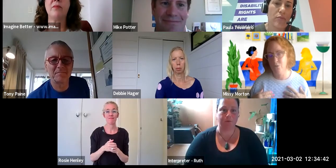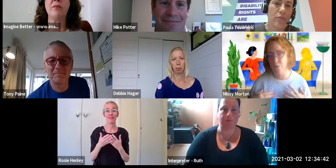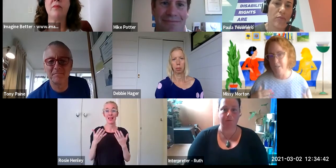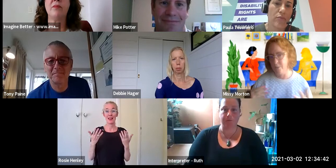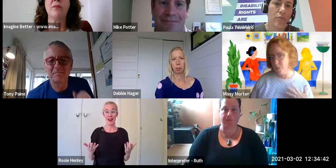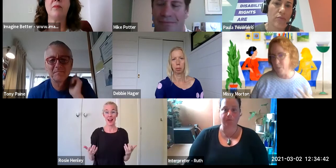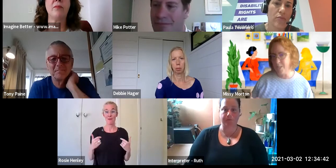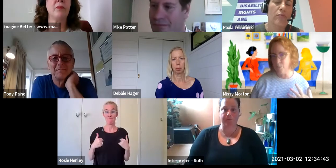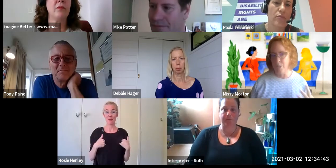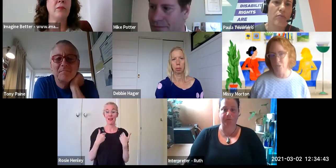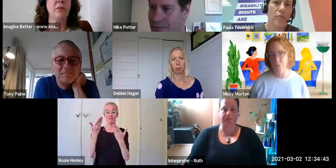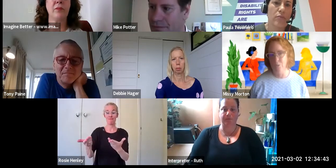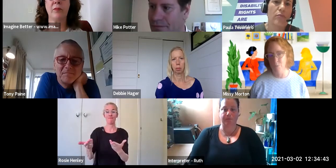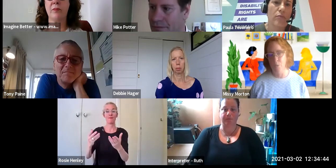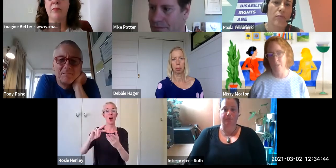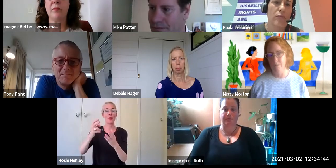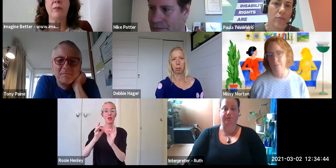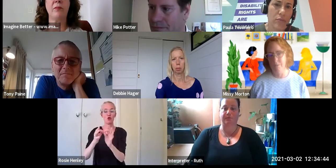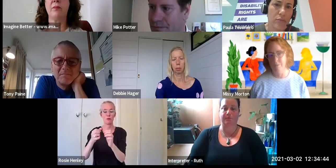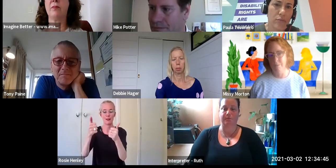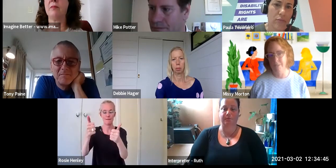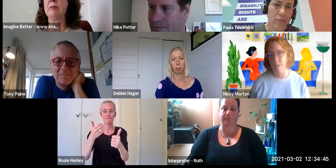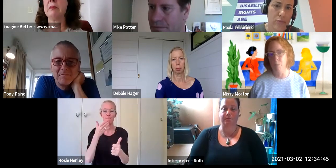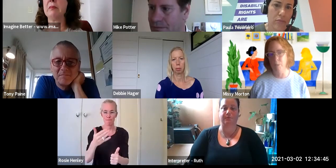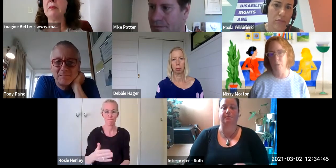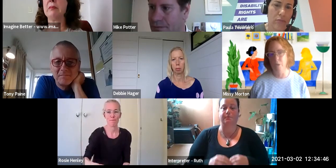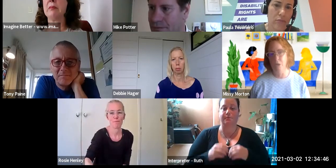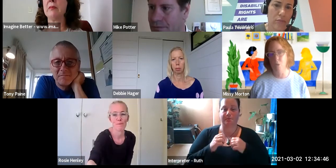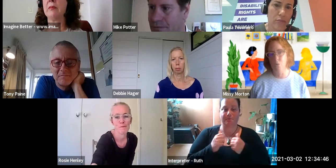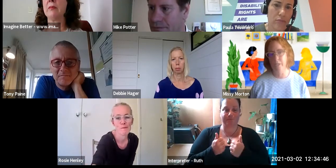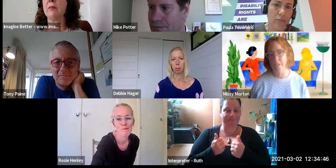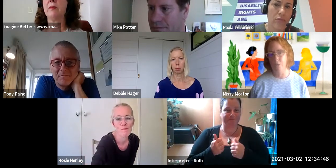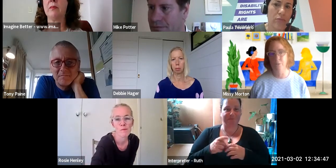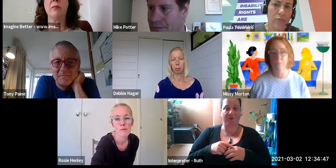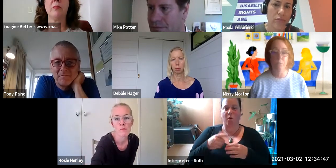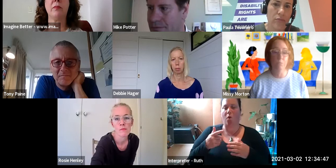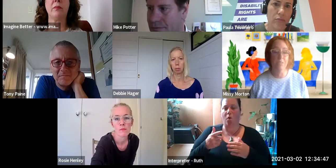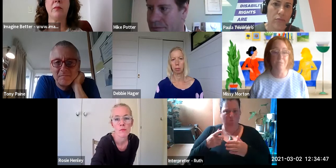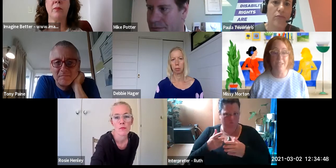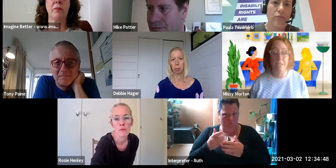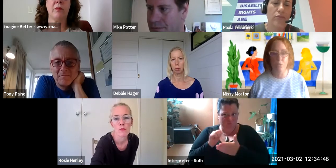try to speak a little bit to the point that disabled people are not only the victims